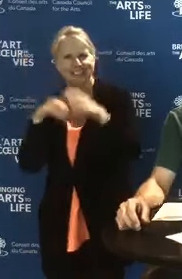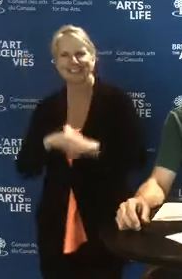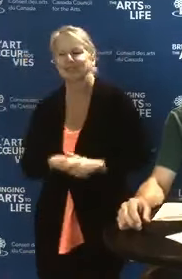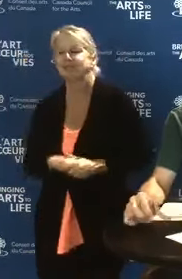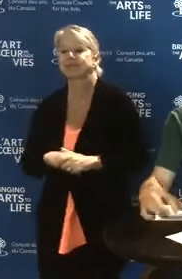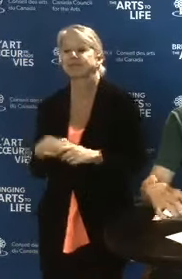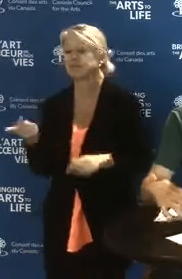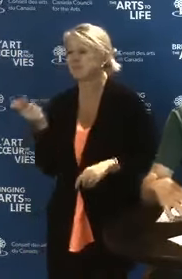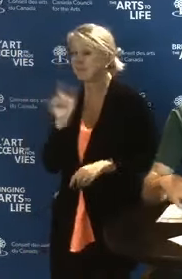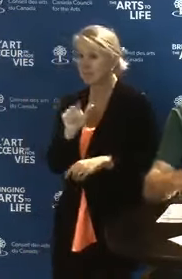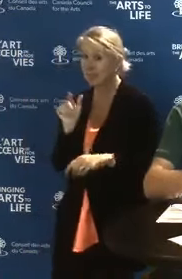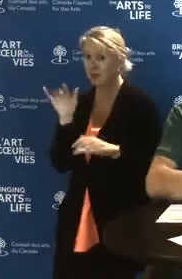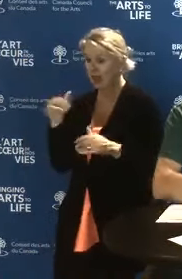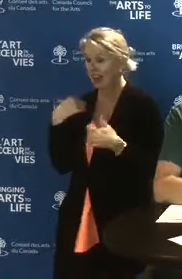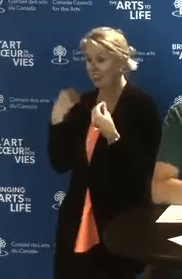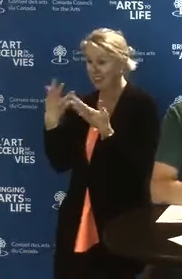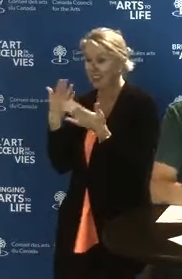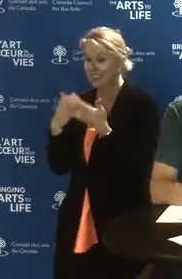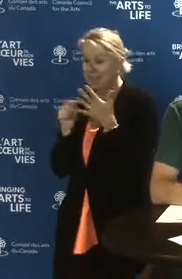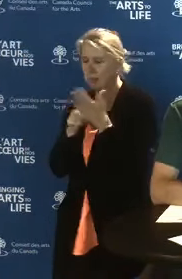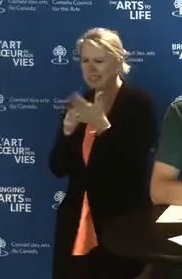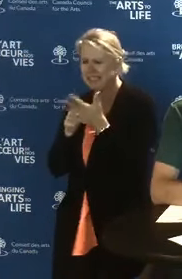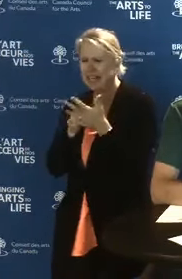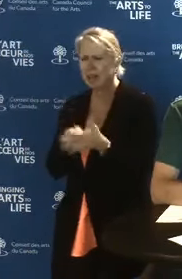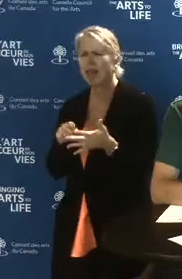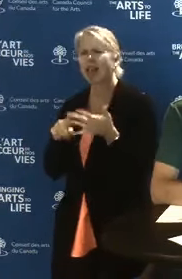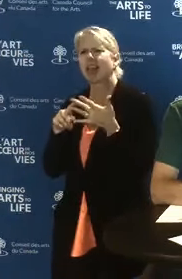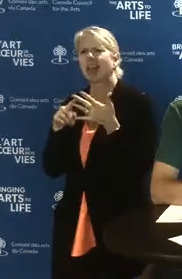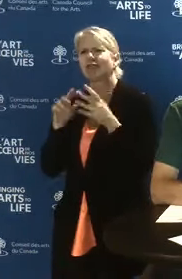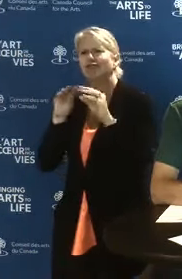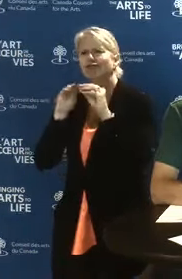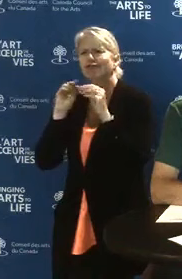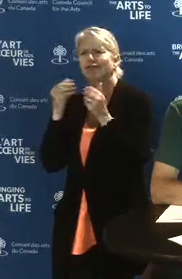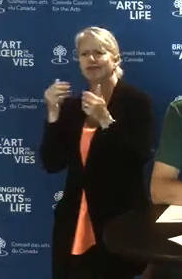of eligible activities for each of the three components,